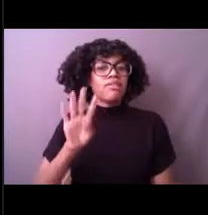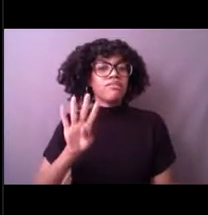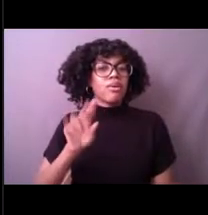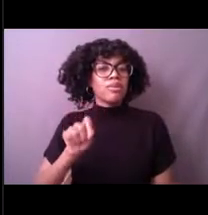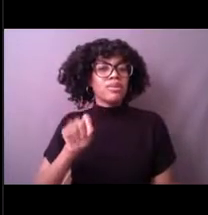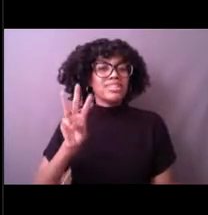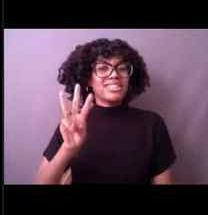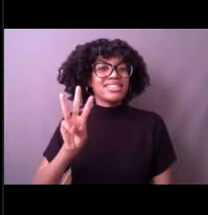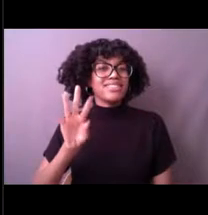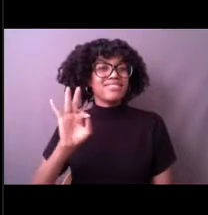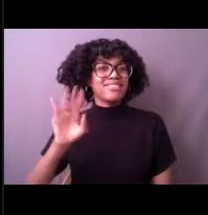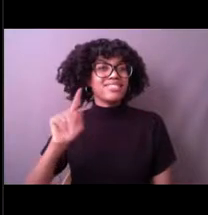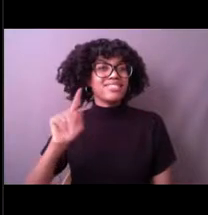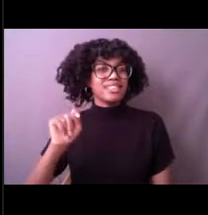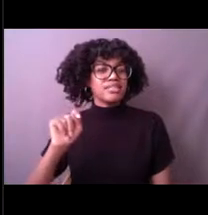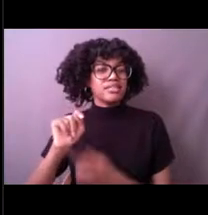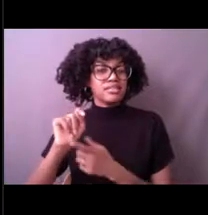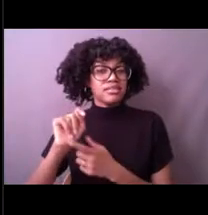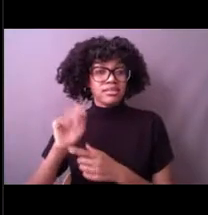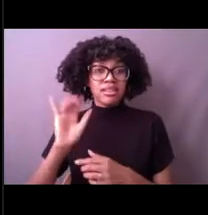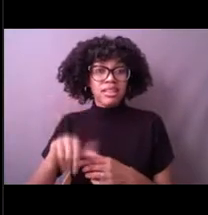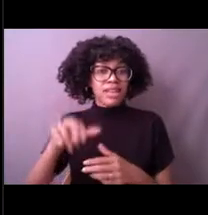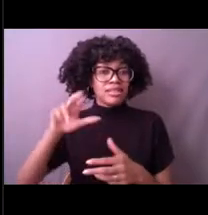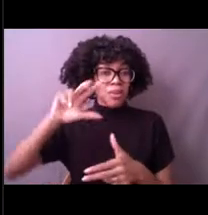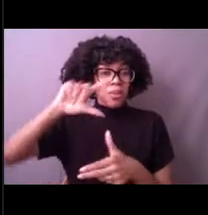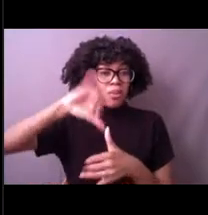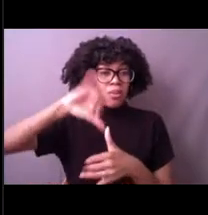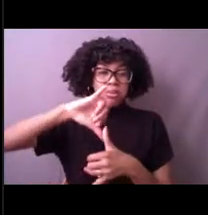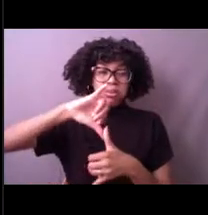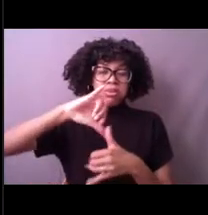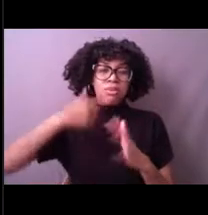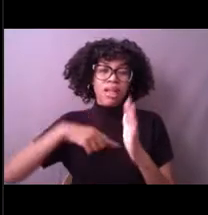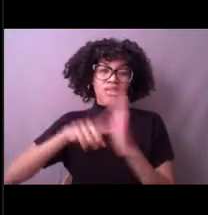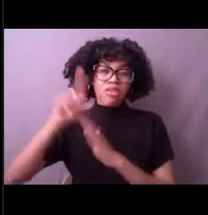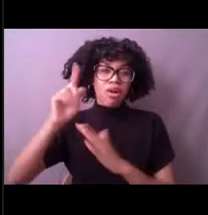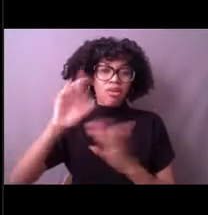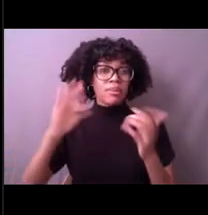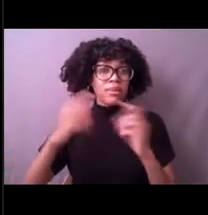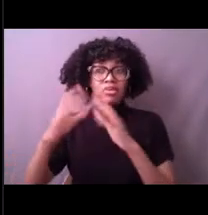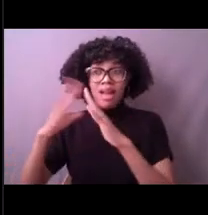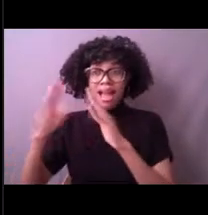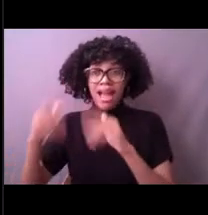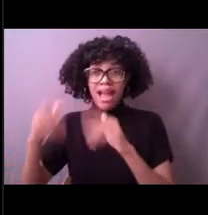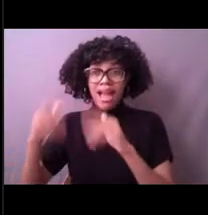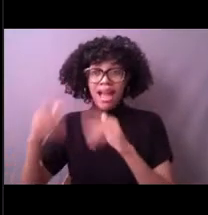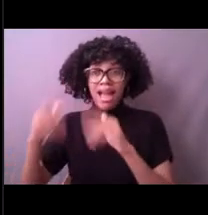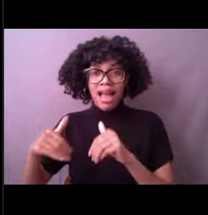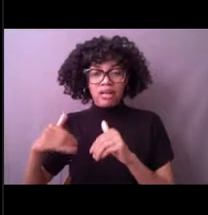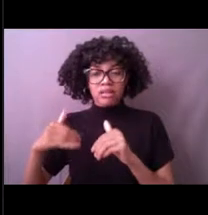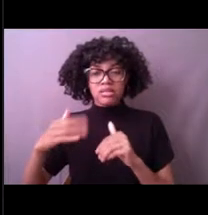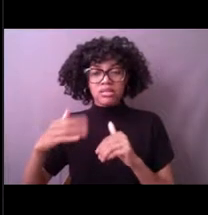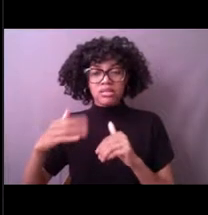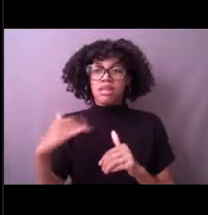that's actually taller than most people's houses. So think about a wave that tall coming at you,